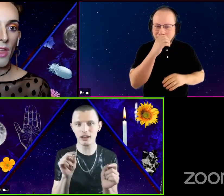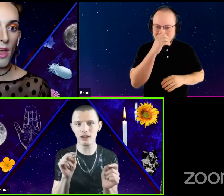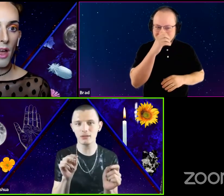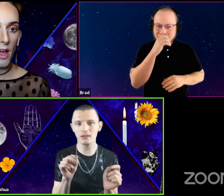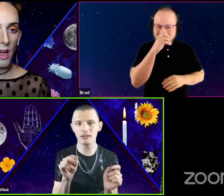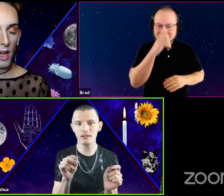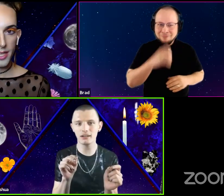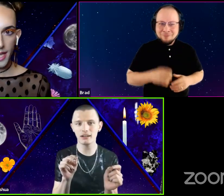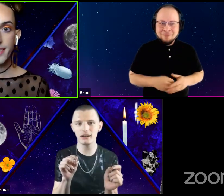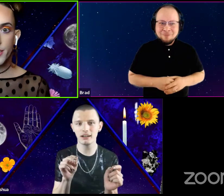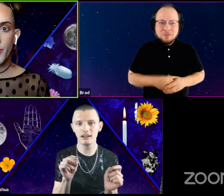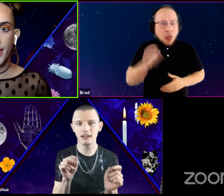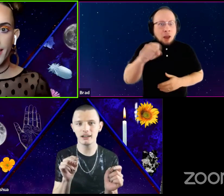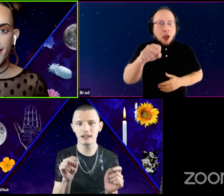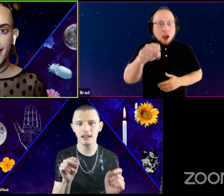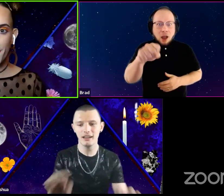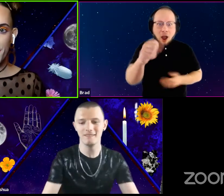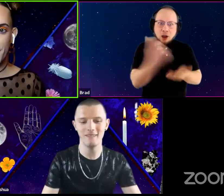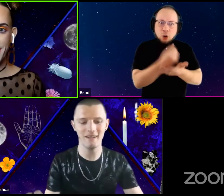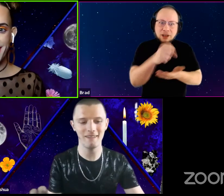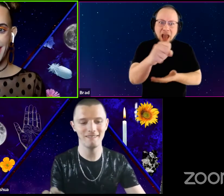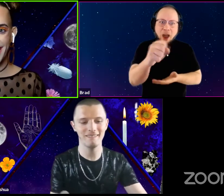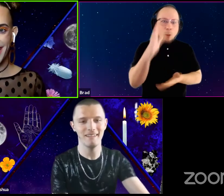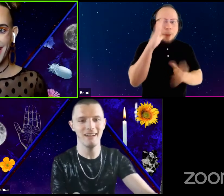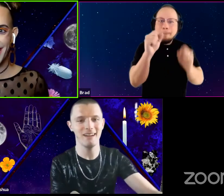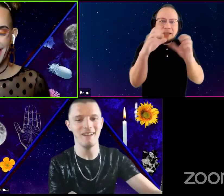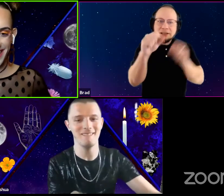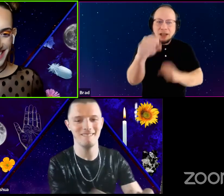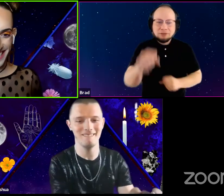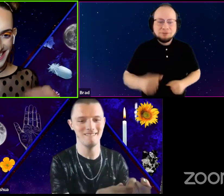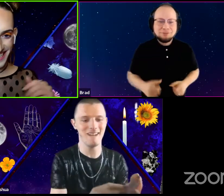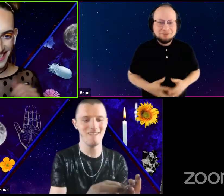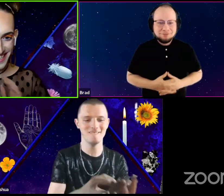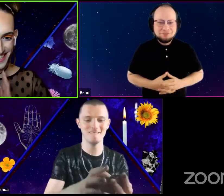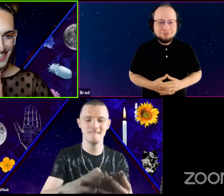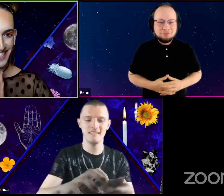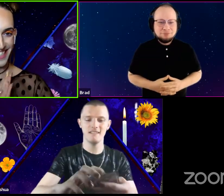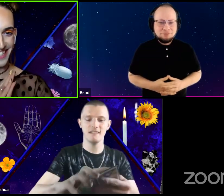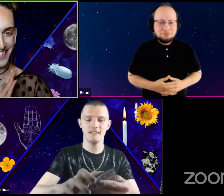Yeah. Let's do it. That would be amazing. Hold on. Okay.